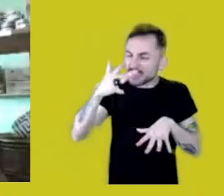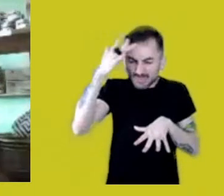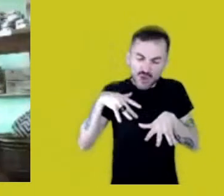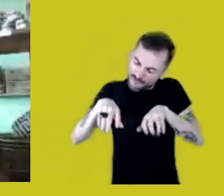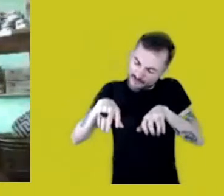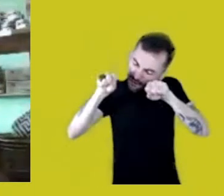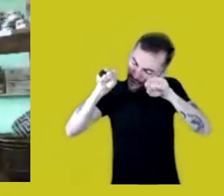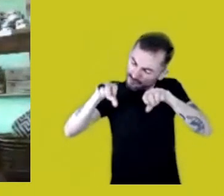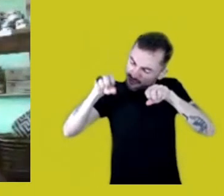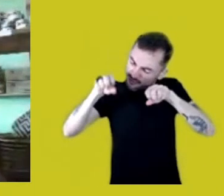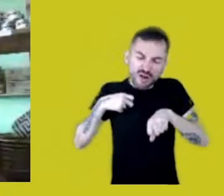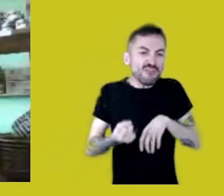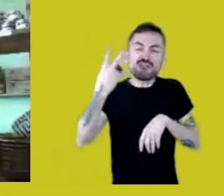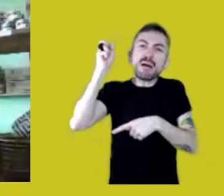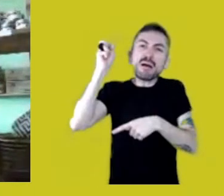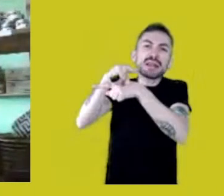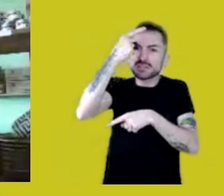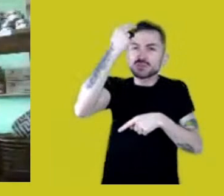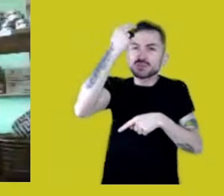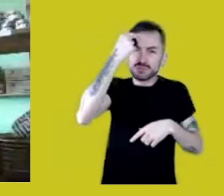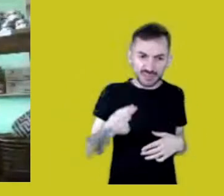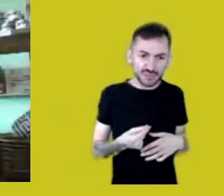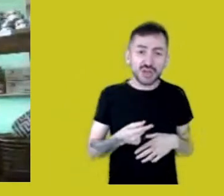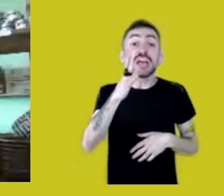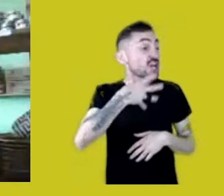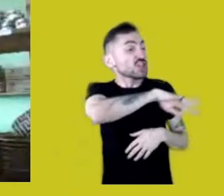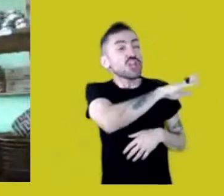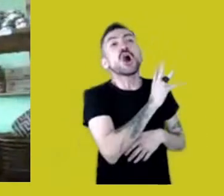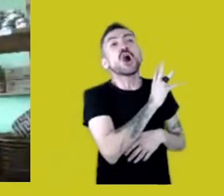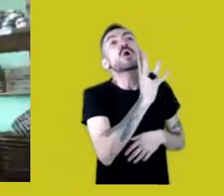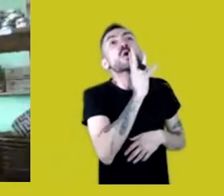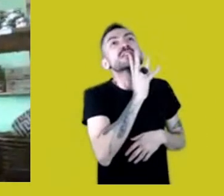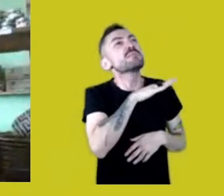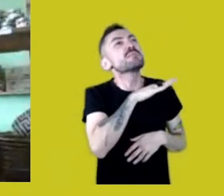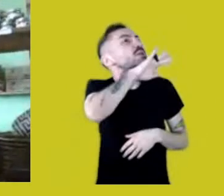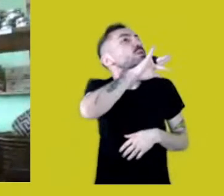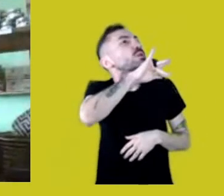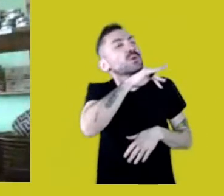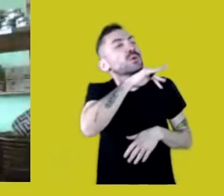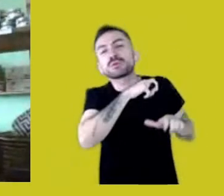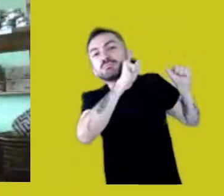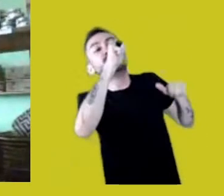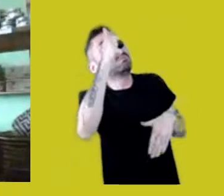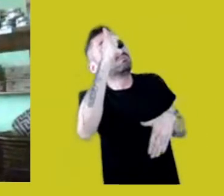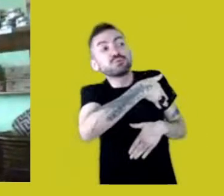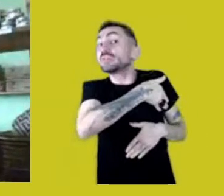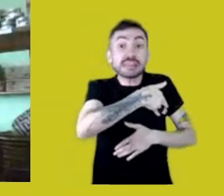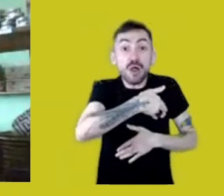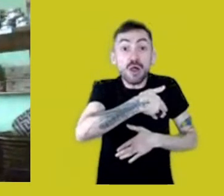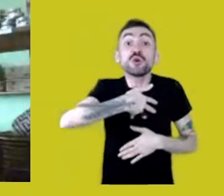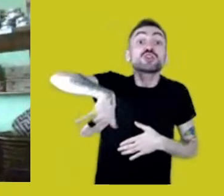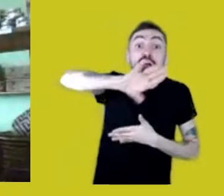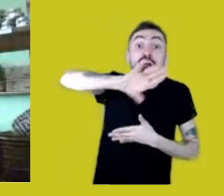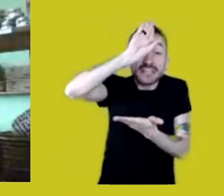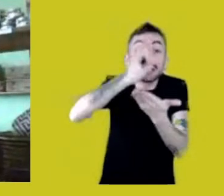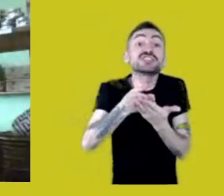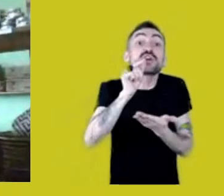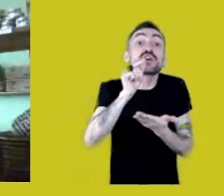not because we think our knowledge isn’t valuable, but because we believe that exchange is necessary,